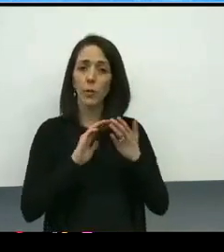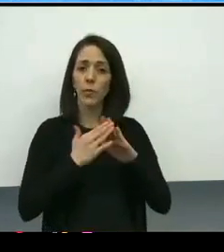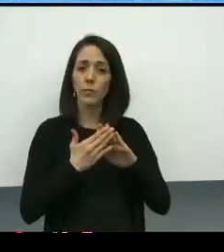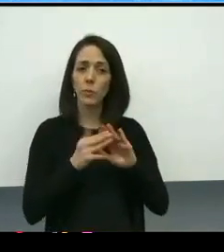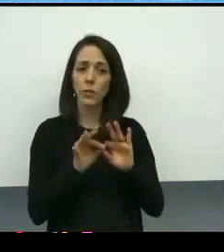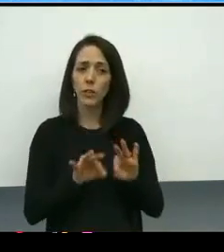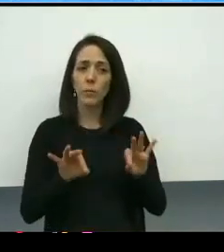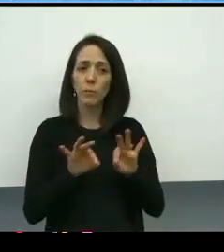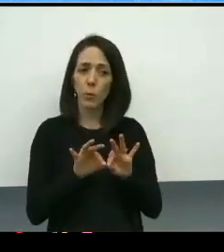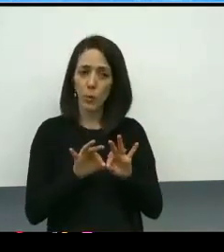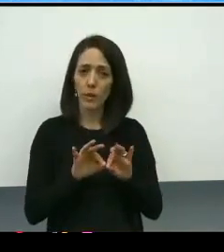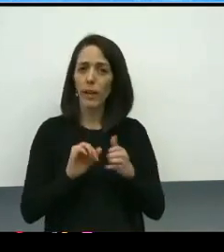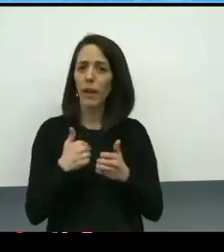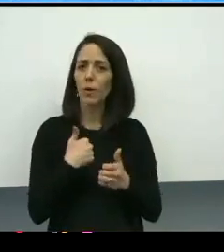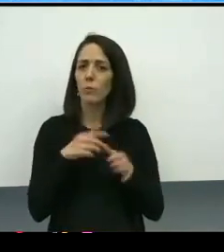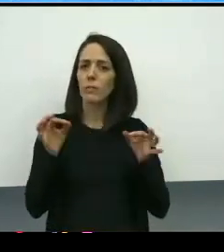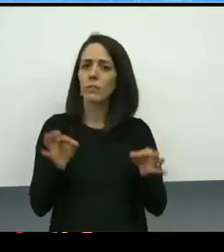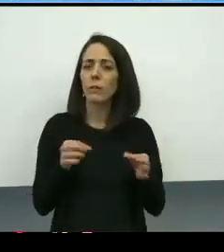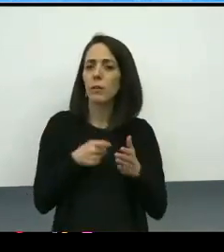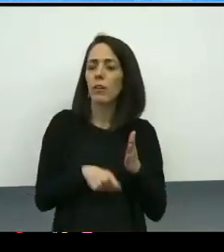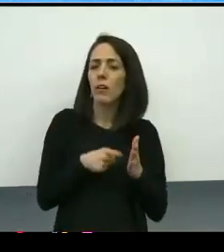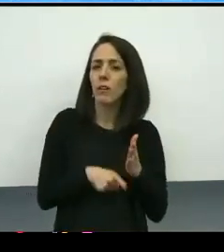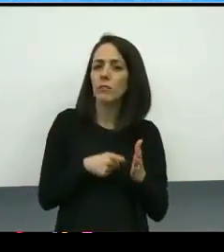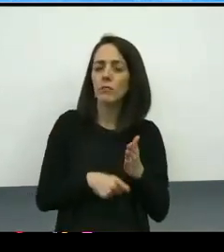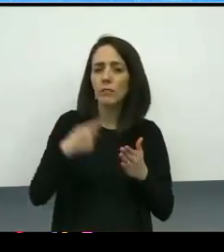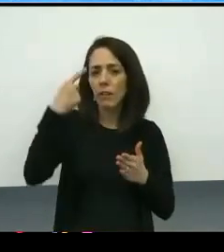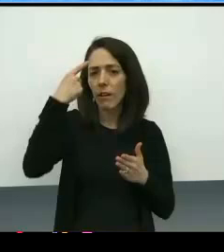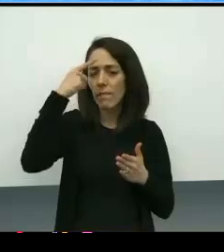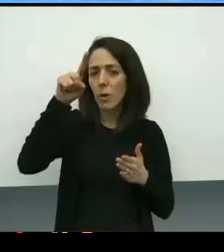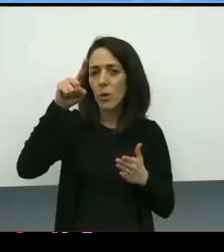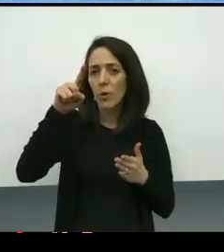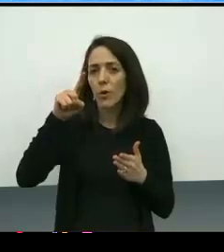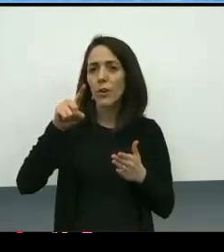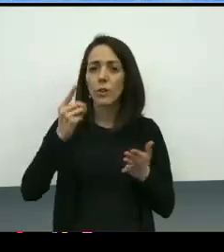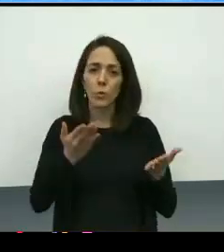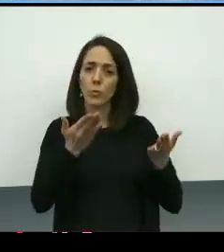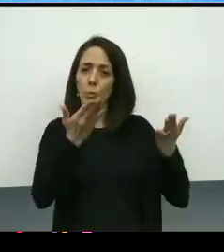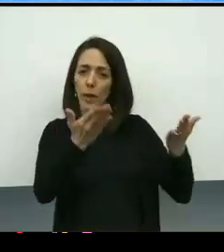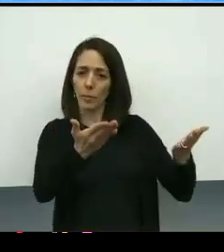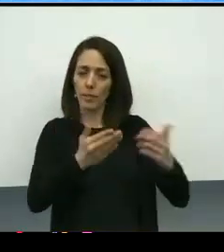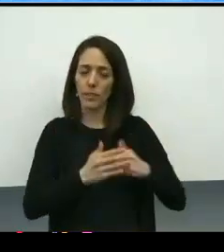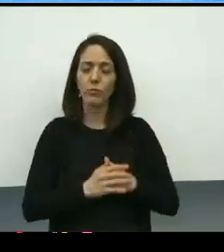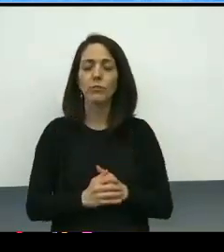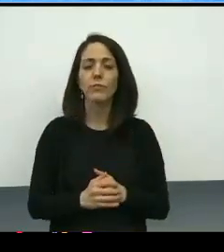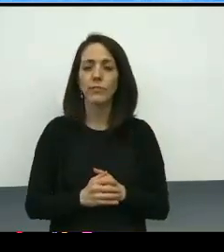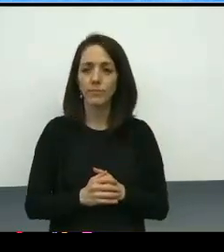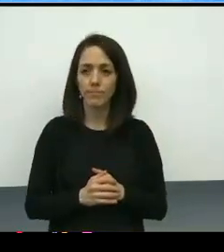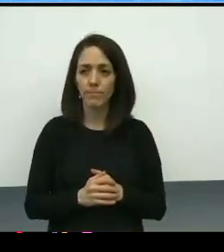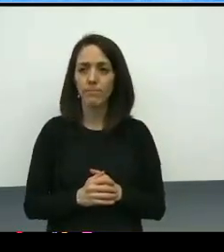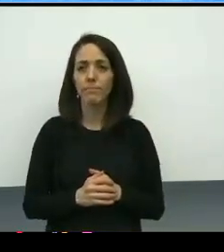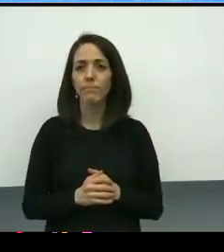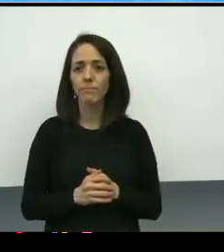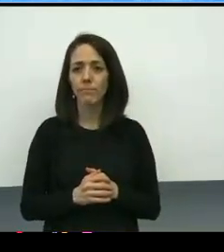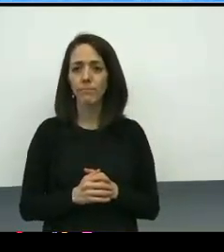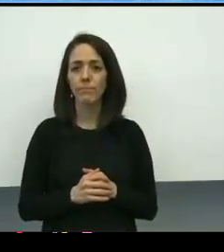and how we determine the costs of the recommendations that we bring forward out of the committee.